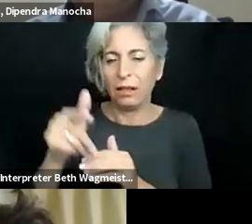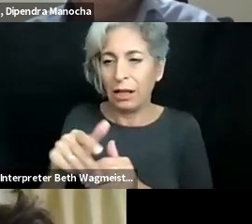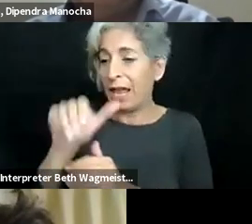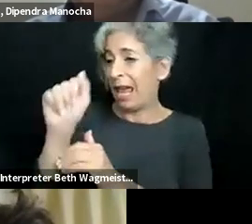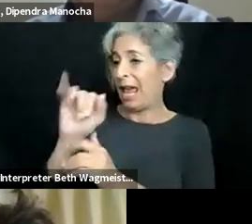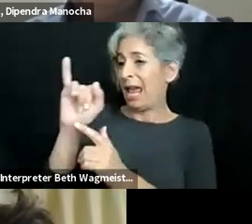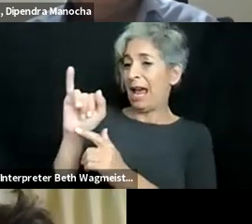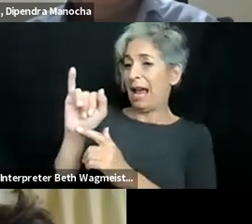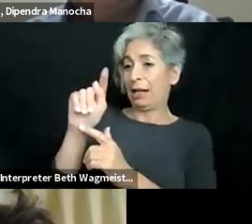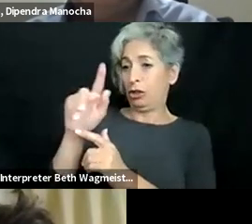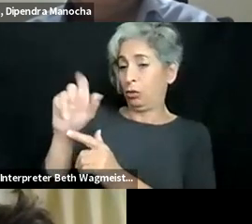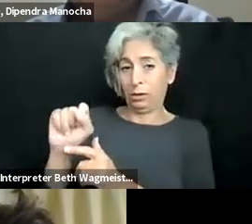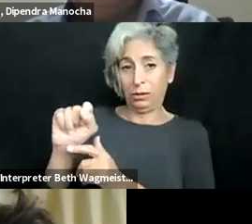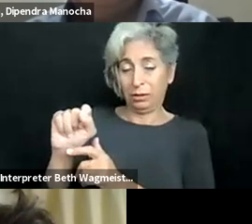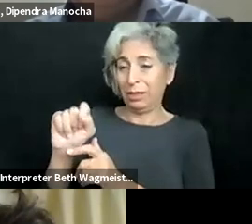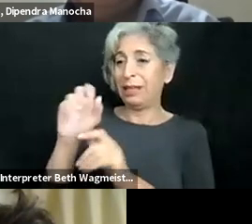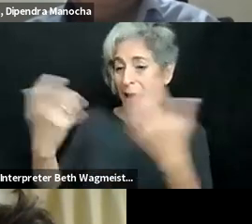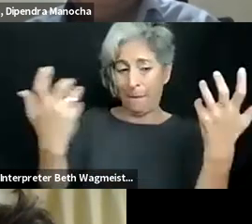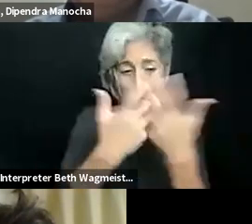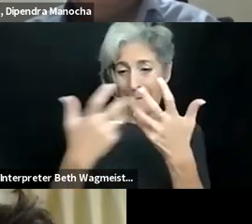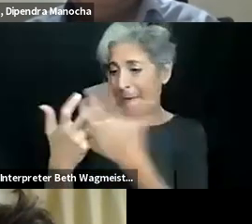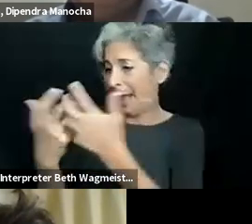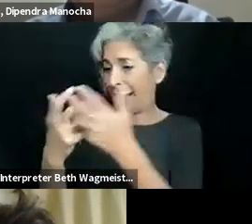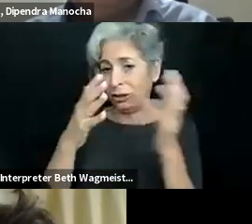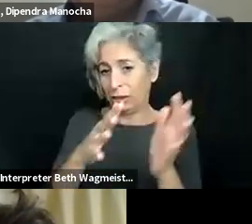and from that predict there are going to be more severe patterns present.